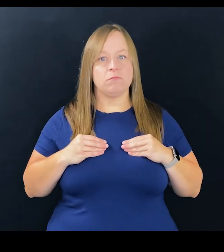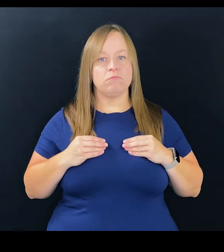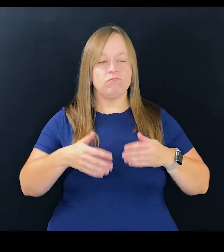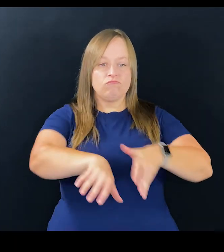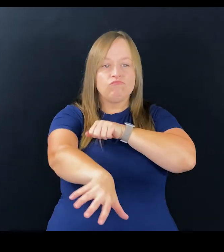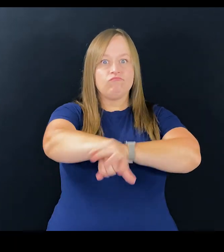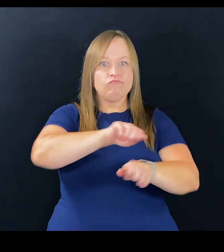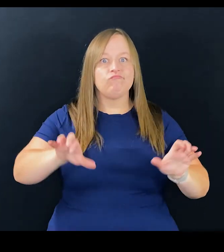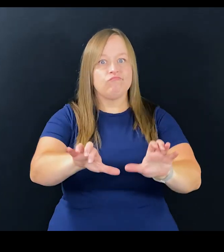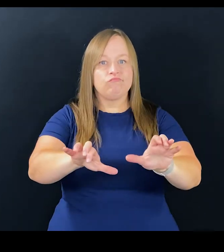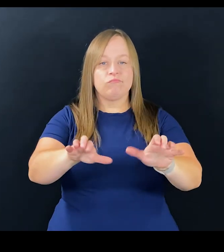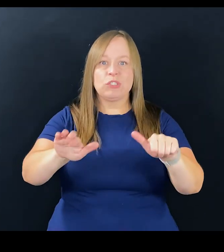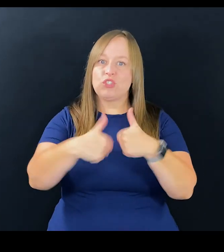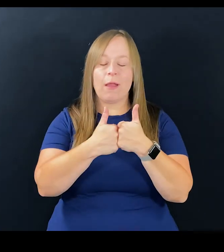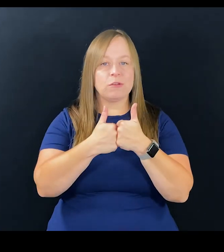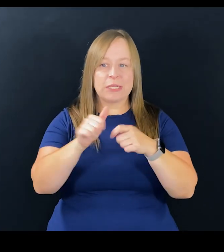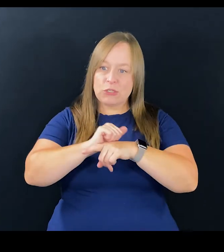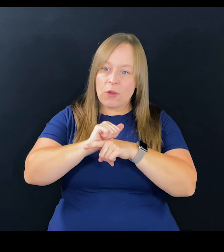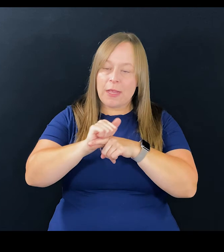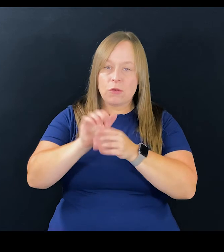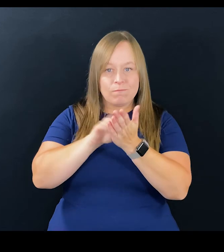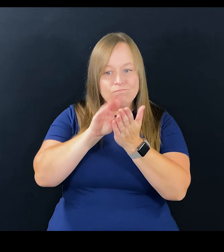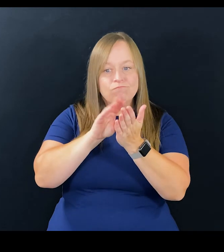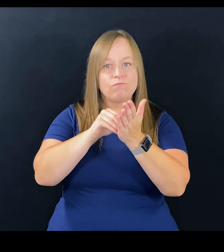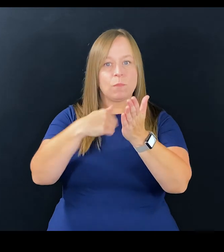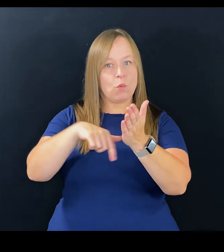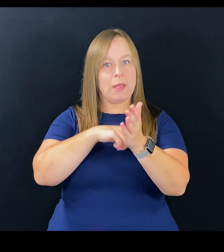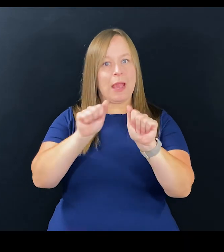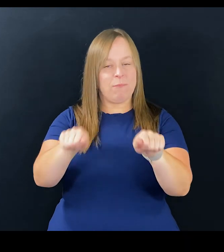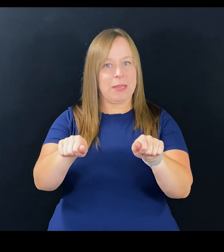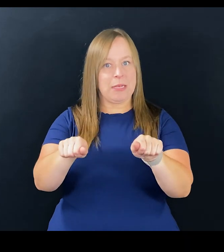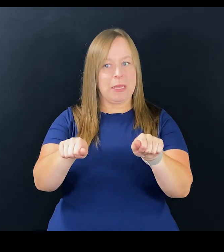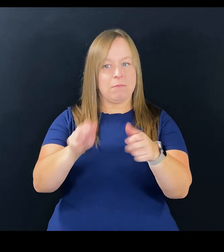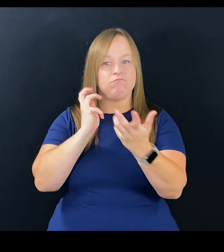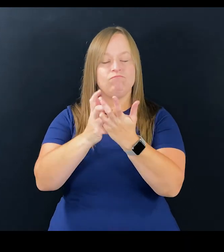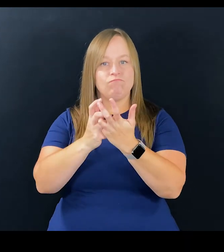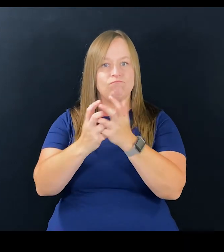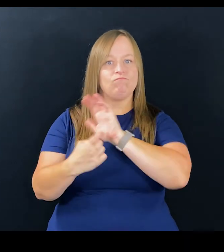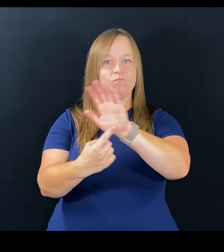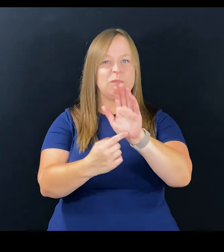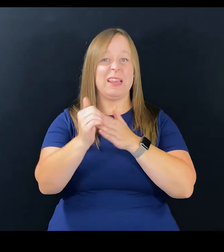We've gotta embrace it, take up the challenge, get trained to the ability that we have and put